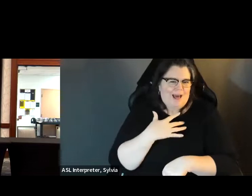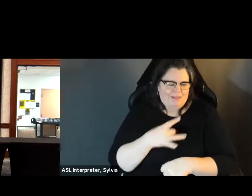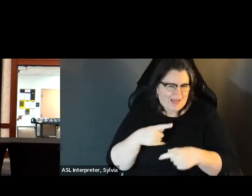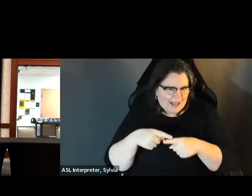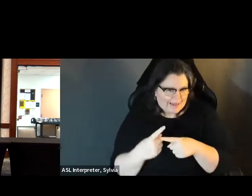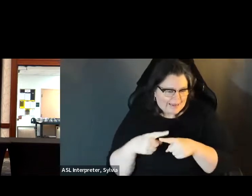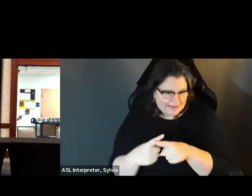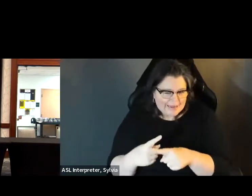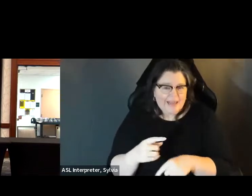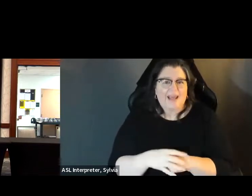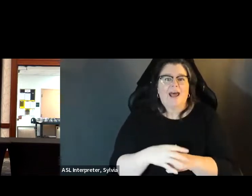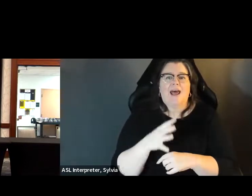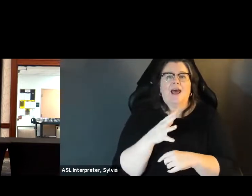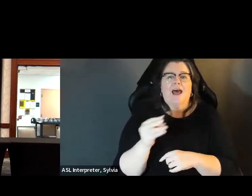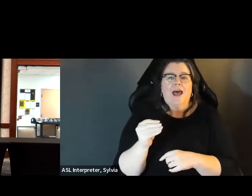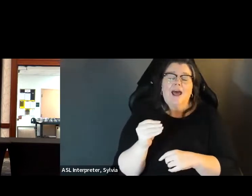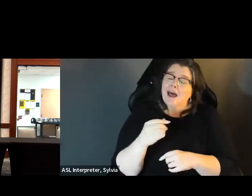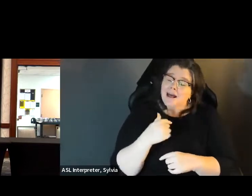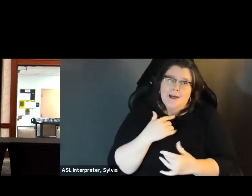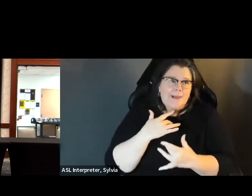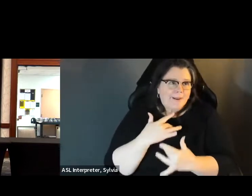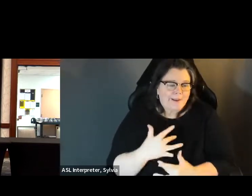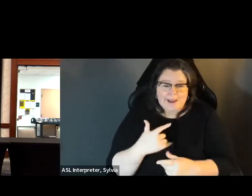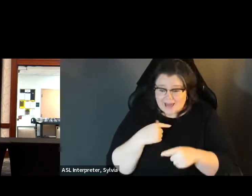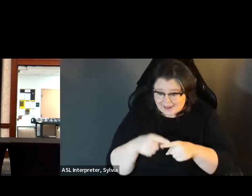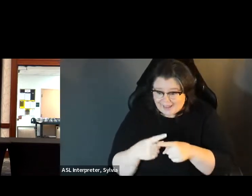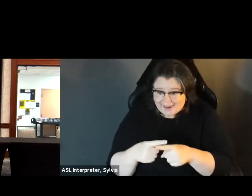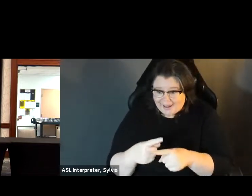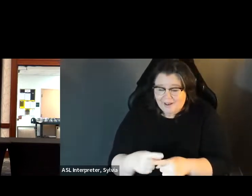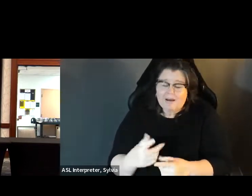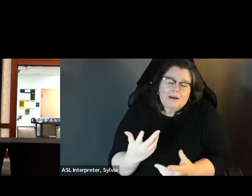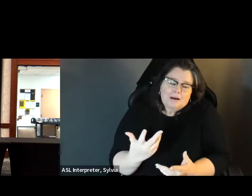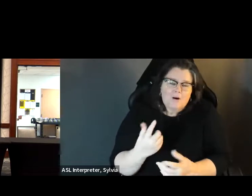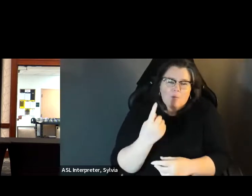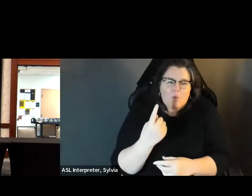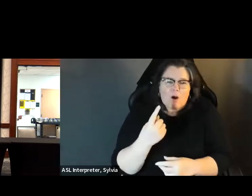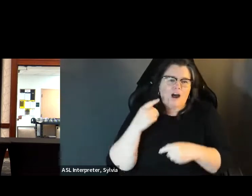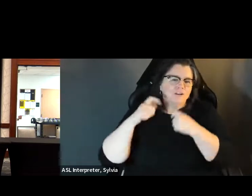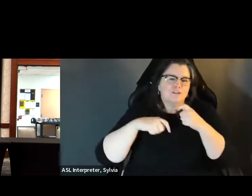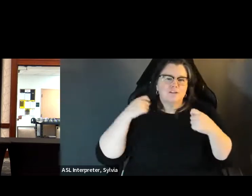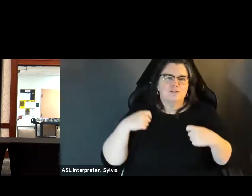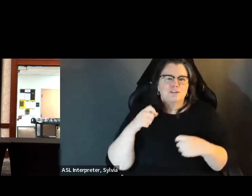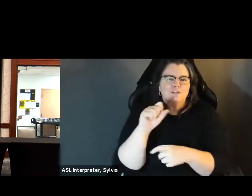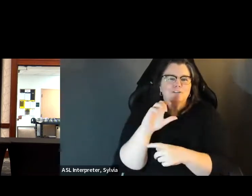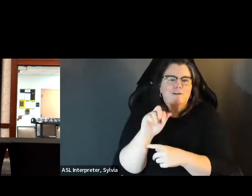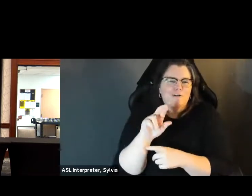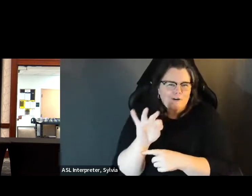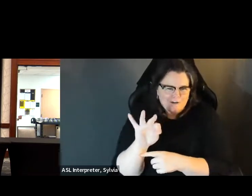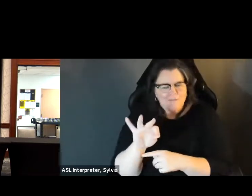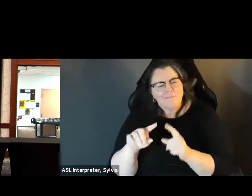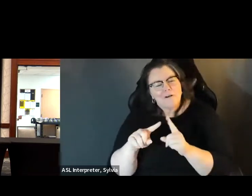this time I try to pick up knitting as a hobby and Break easily every year. At about this time I try to pick up knit as a hobby, and despite the years and years of practice, yeah, not make make much more than a scarf.